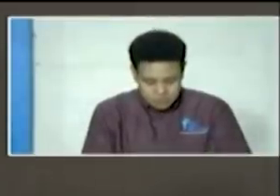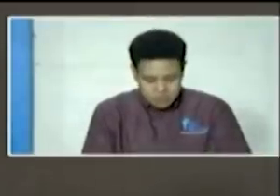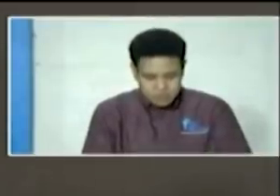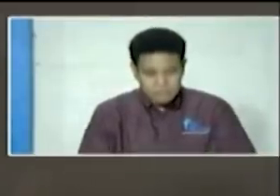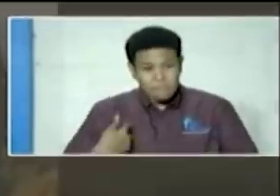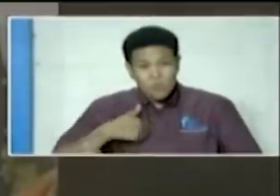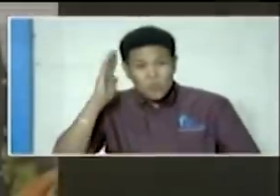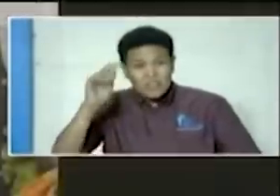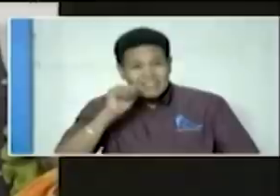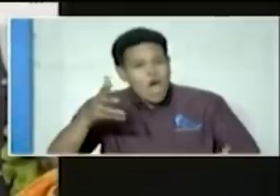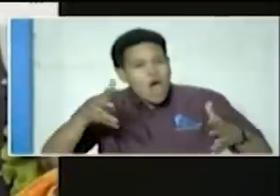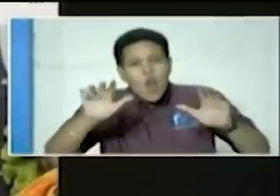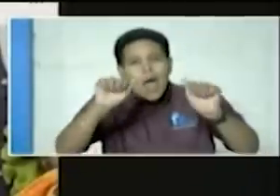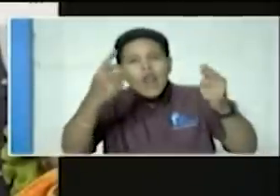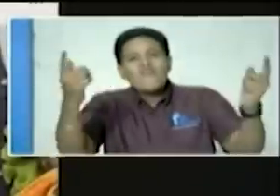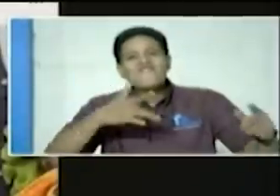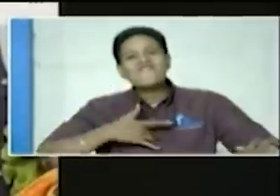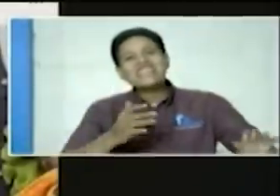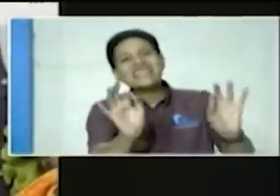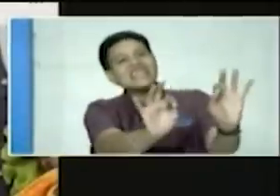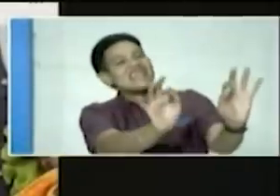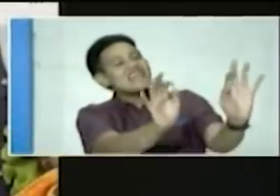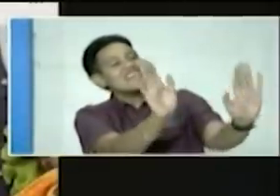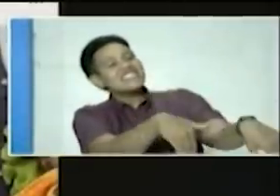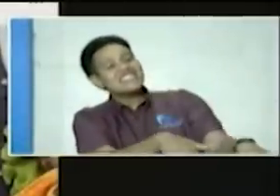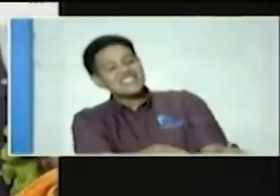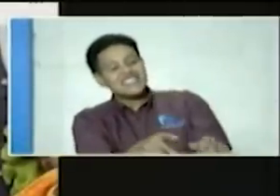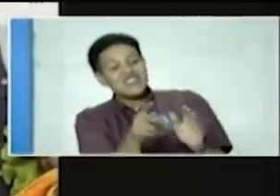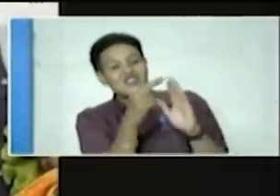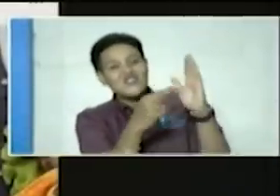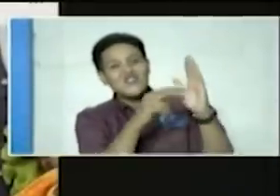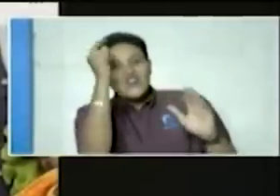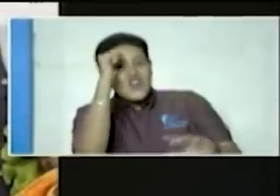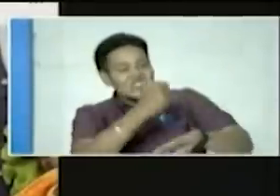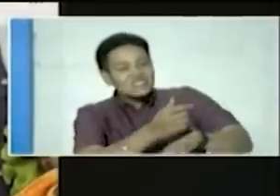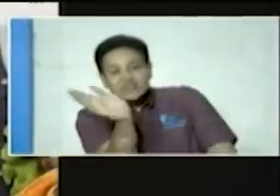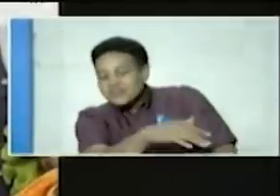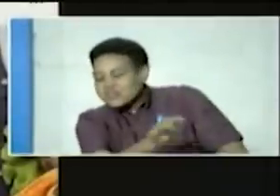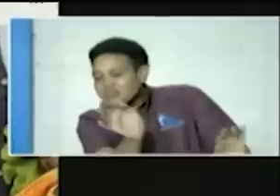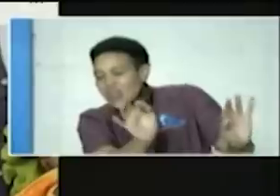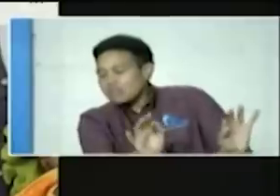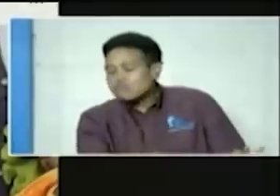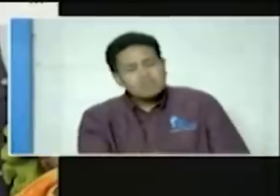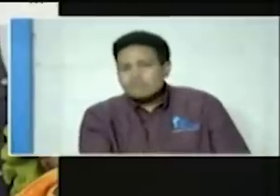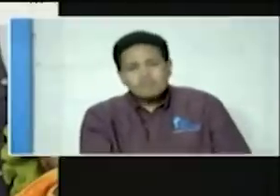to violate the protocols that we have agreed upon with the entertainment